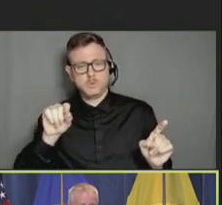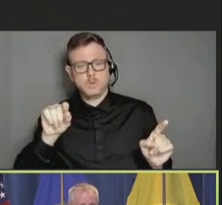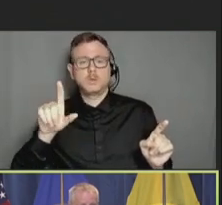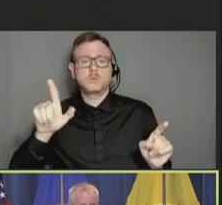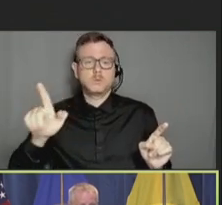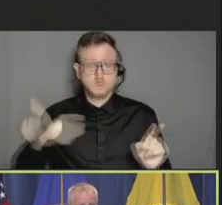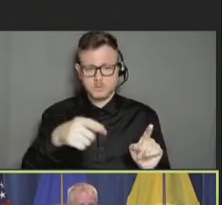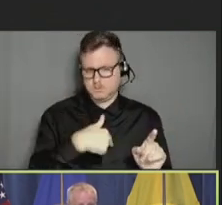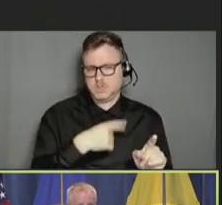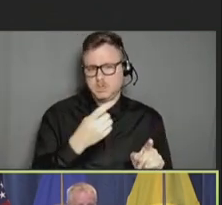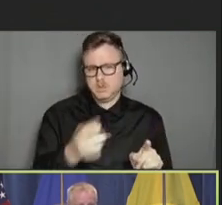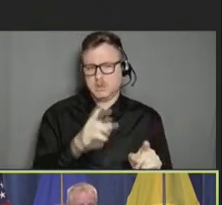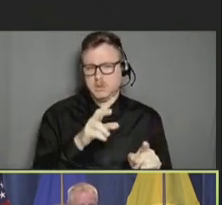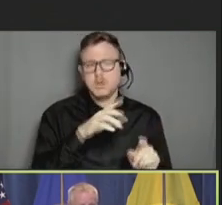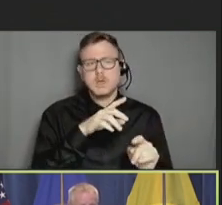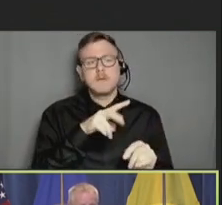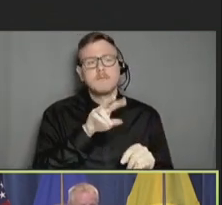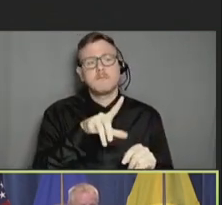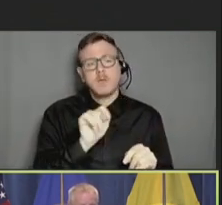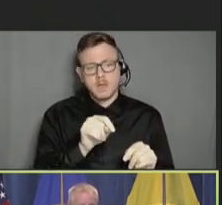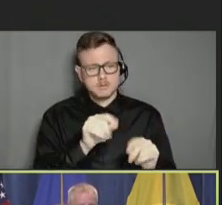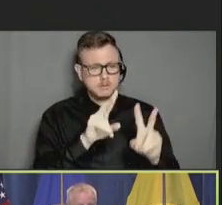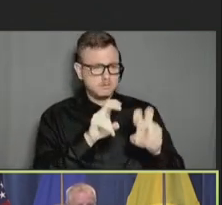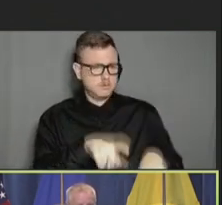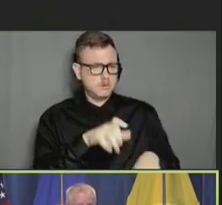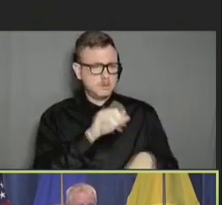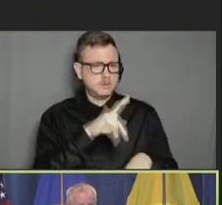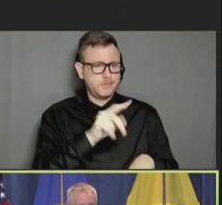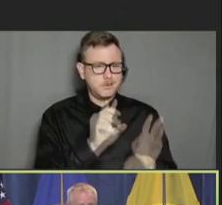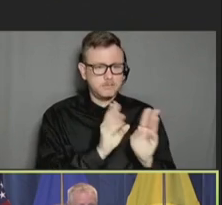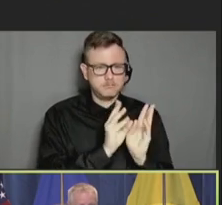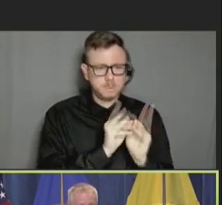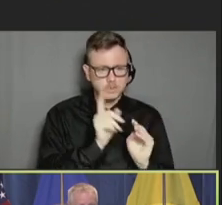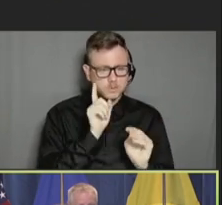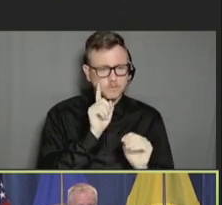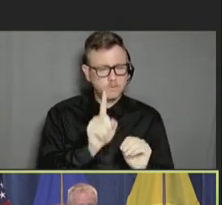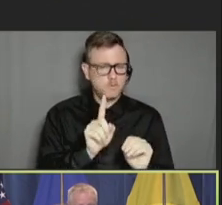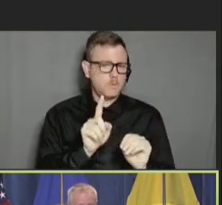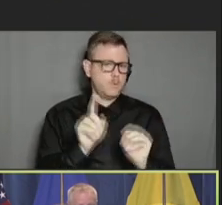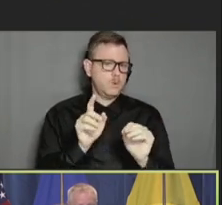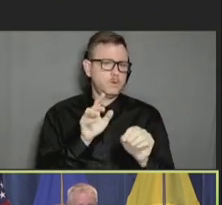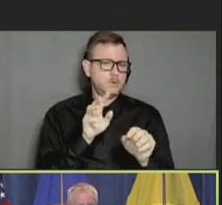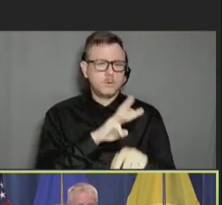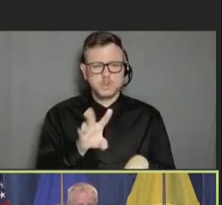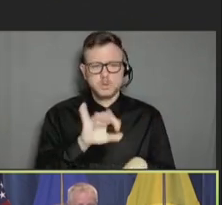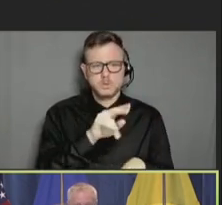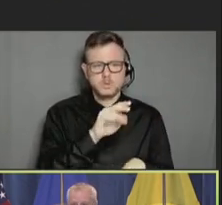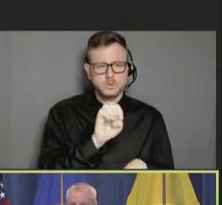VaST assessments at ACIP meetings, June, July, August, September, October, and November.